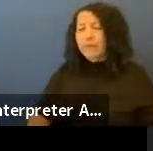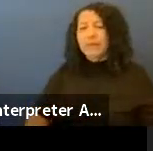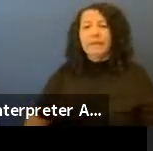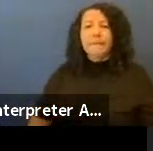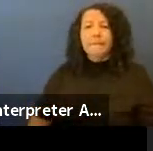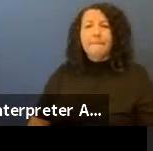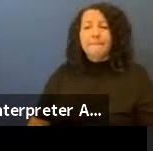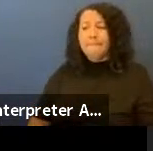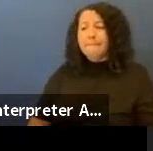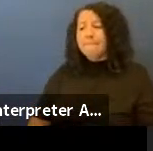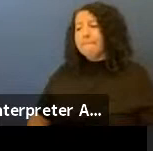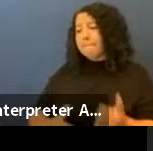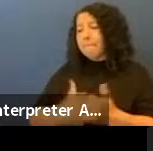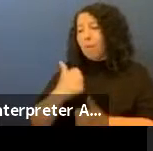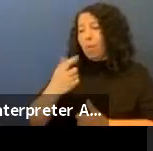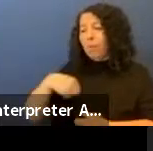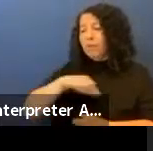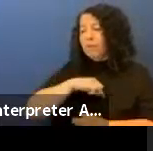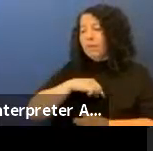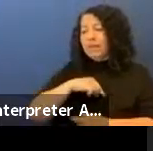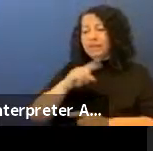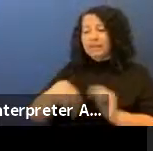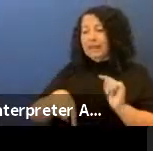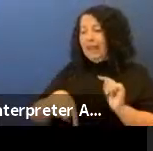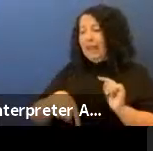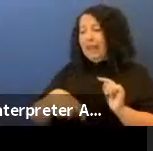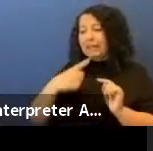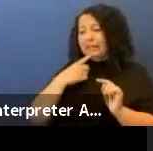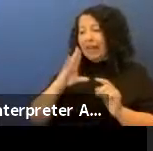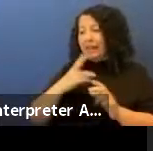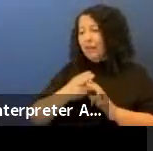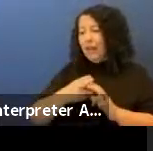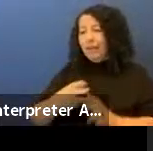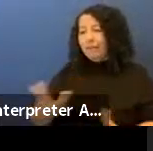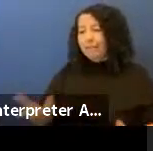that most of us cannot even say their names.